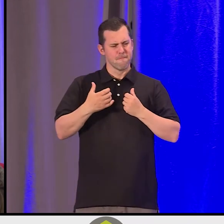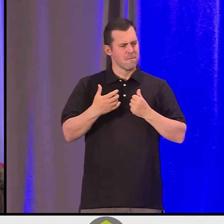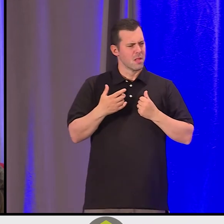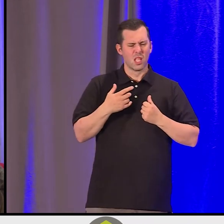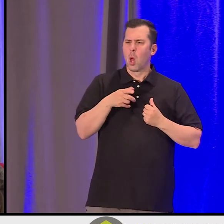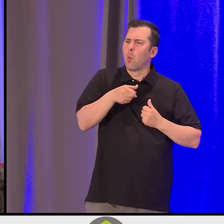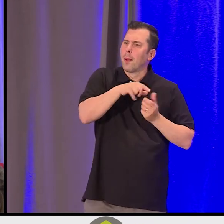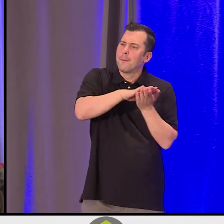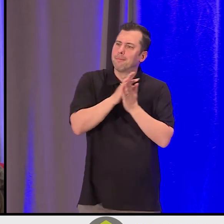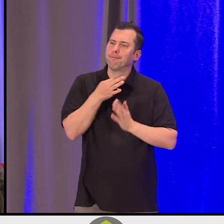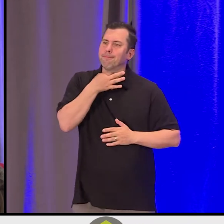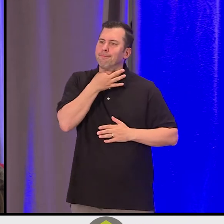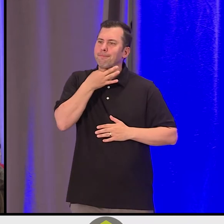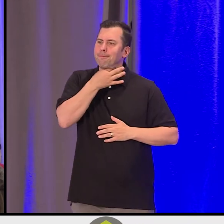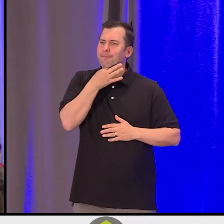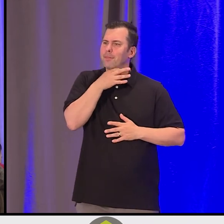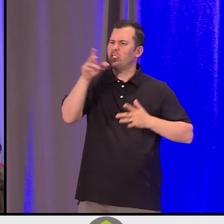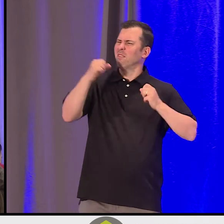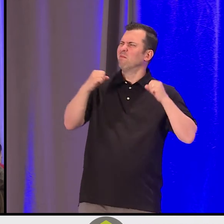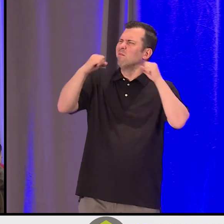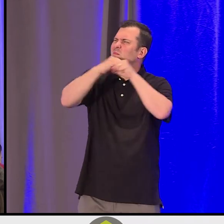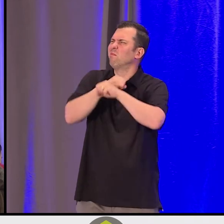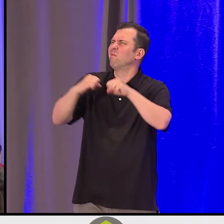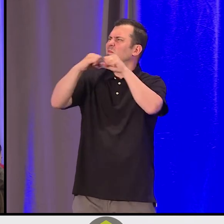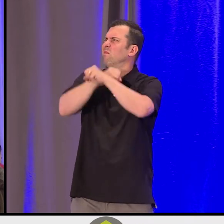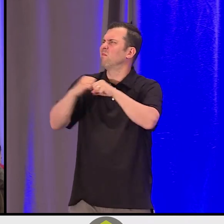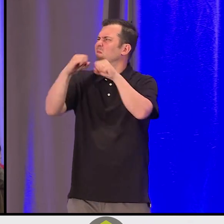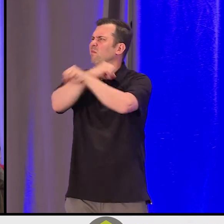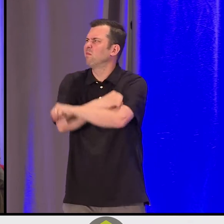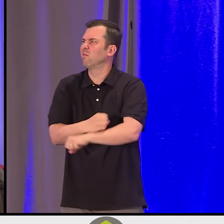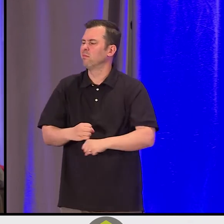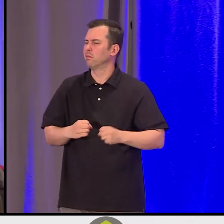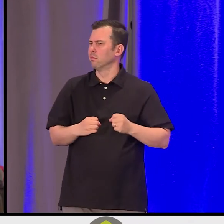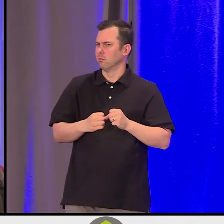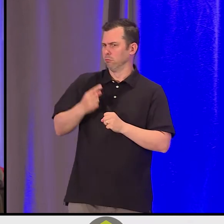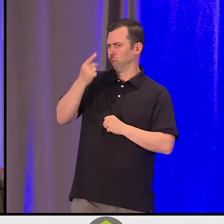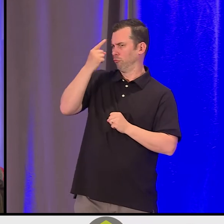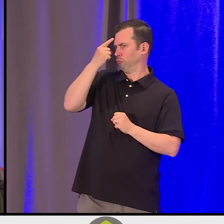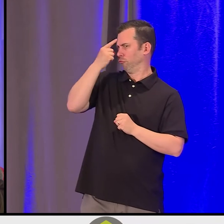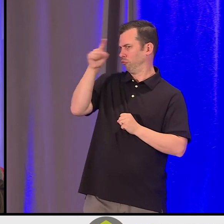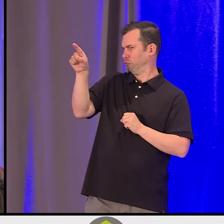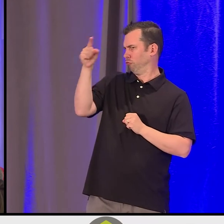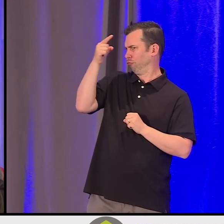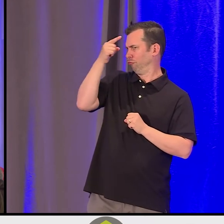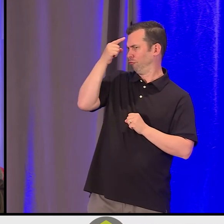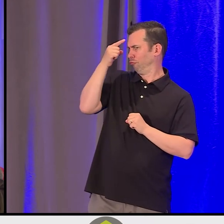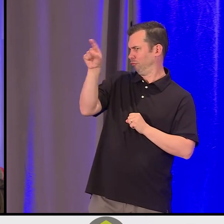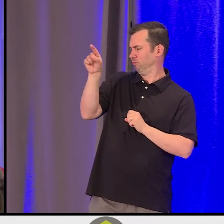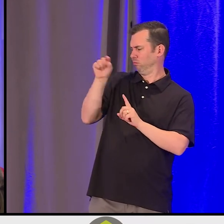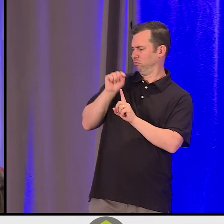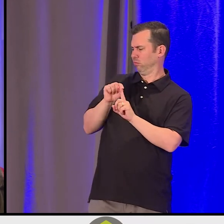it was that we were fighting for, curious that if we were fighting, were we contributing to harm?